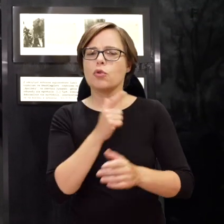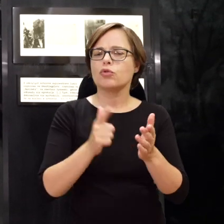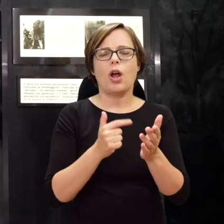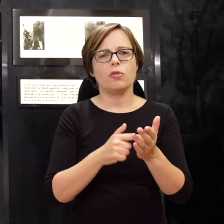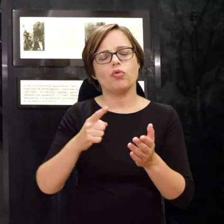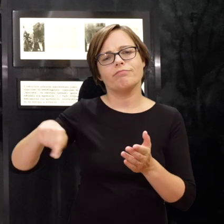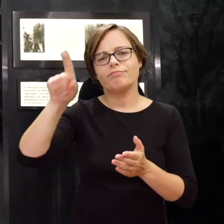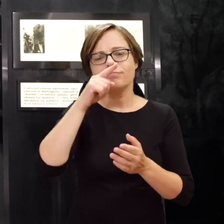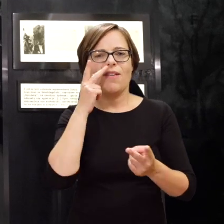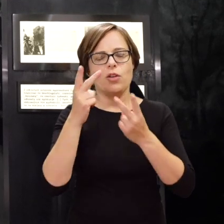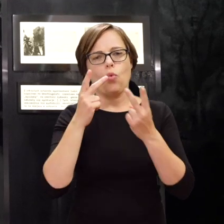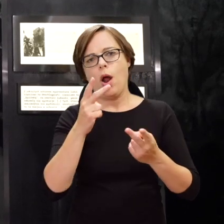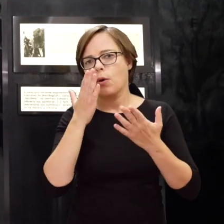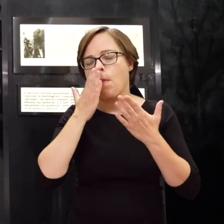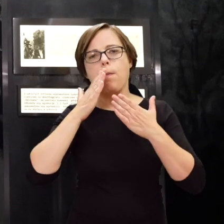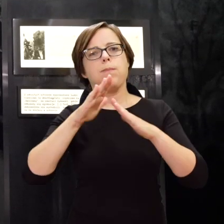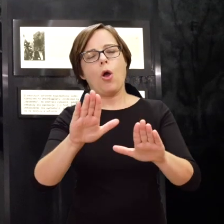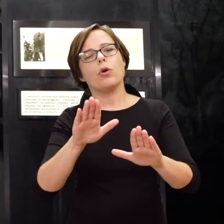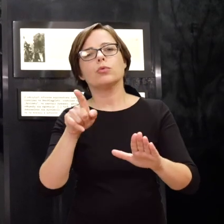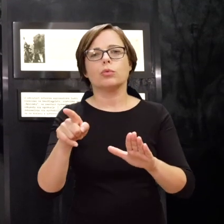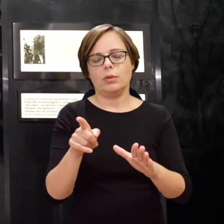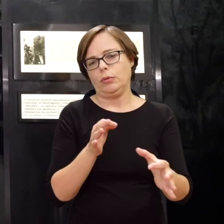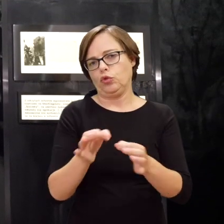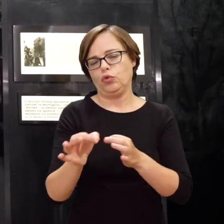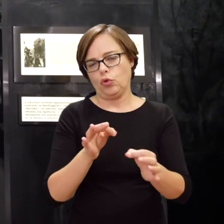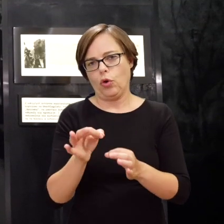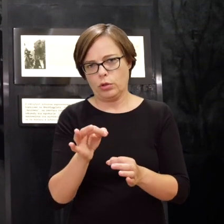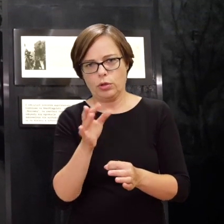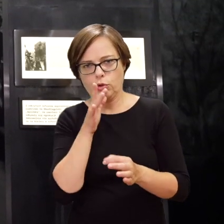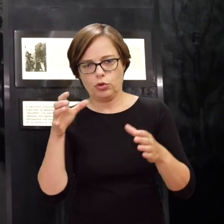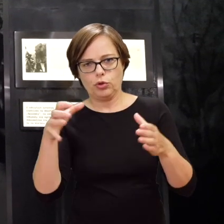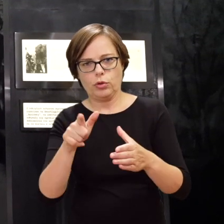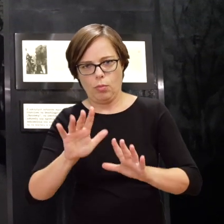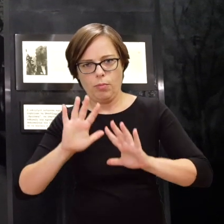of what had happened in the Warsaw ghetto during the Uprising.